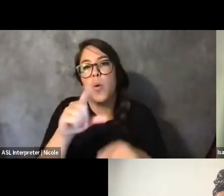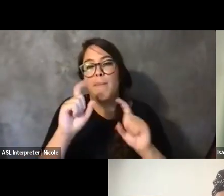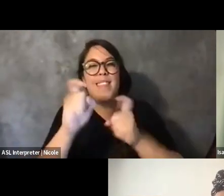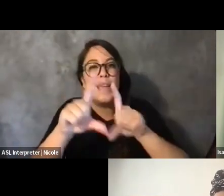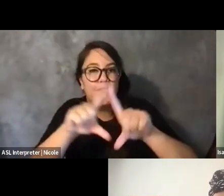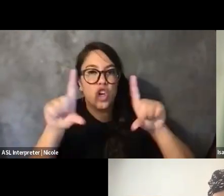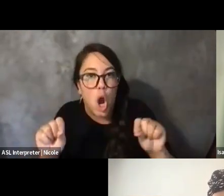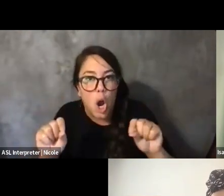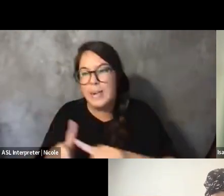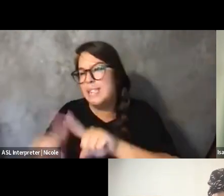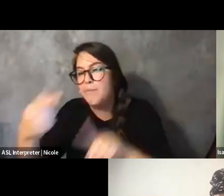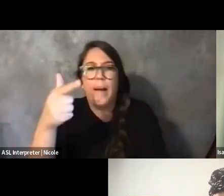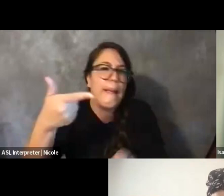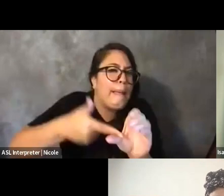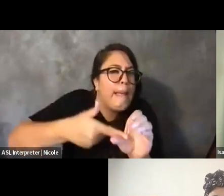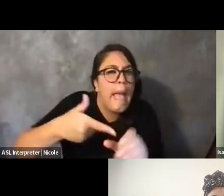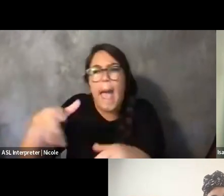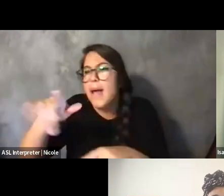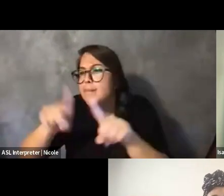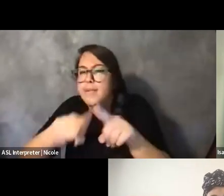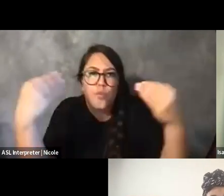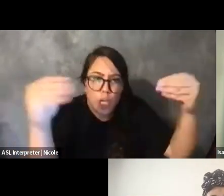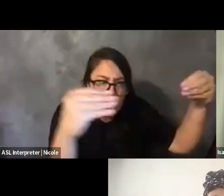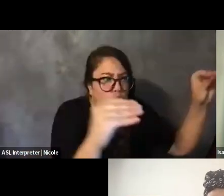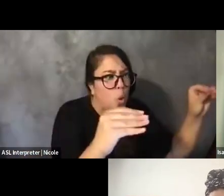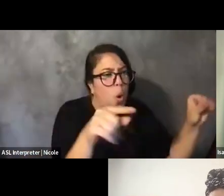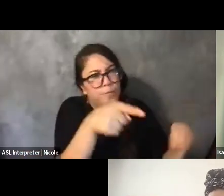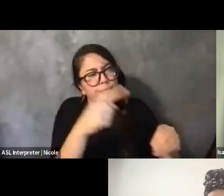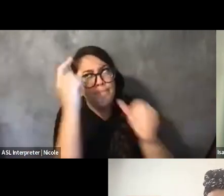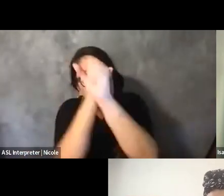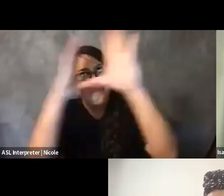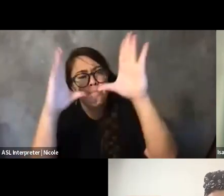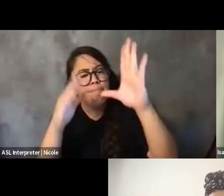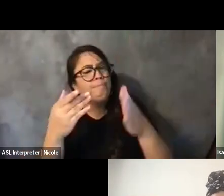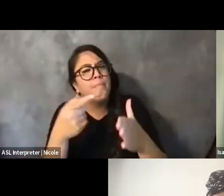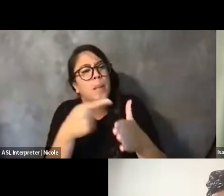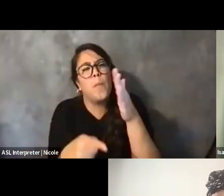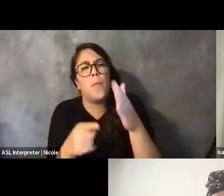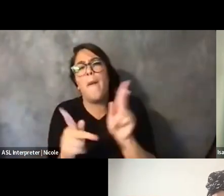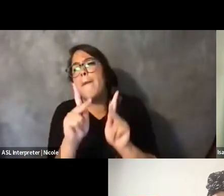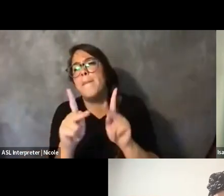in the community she was working in frequented, and she got grant money to do those things.